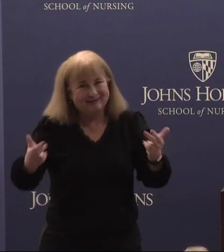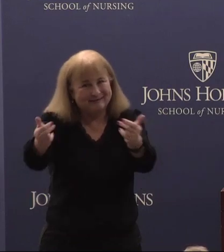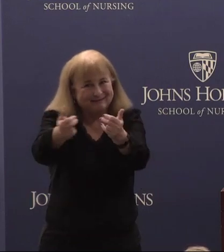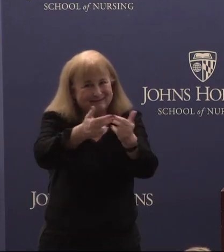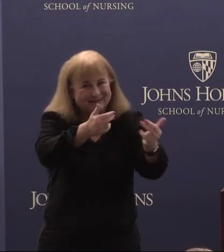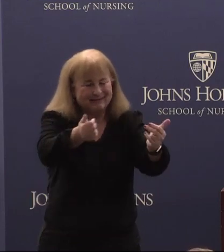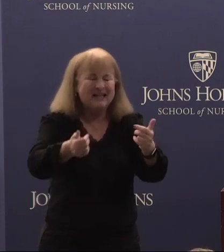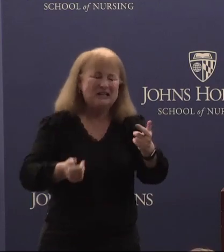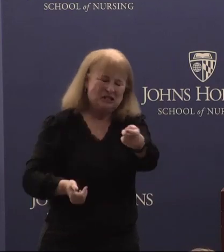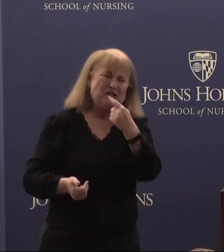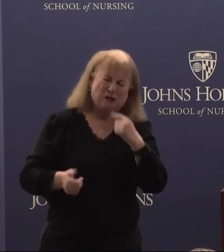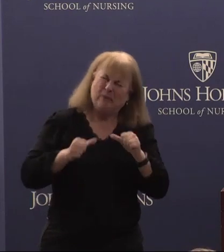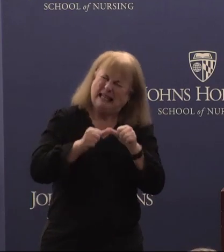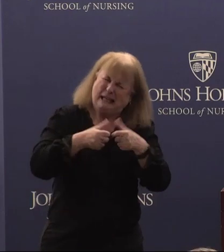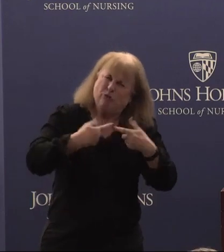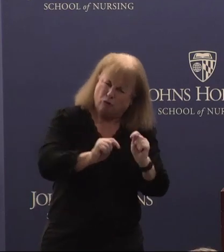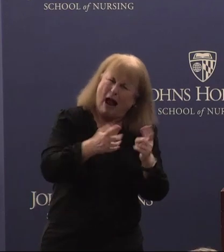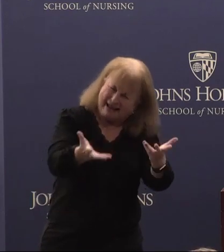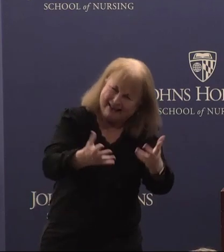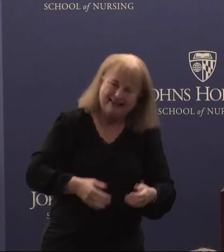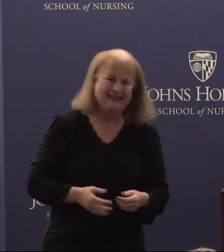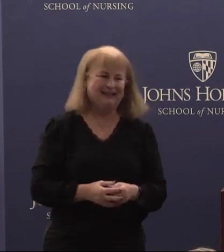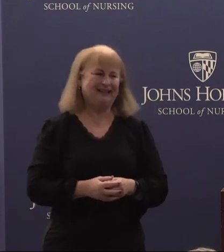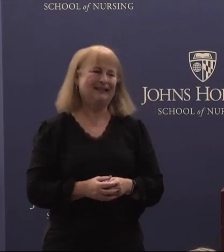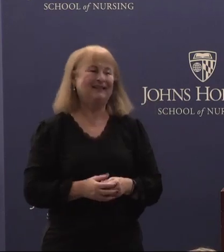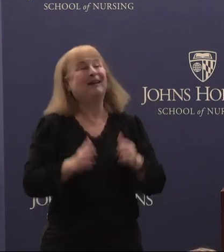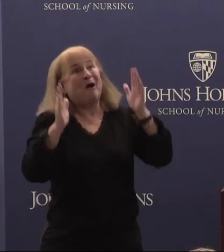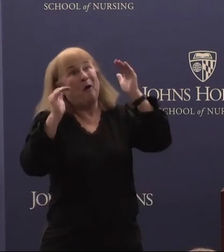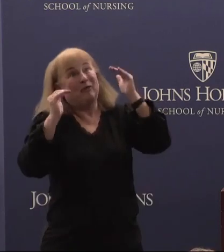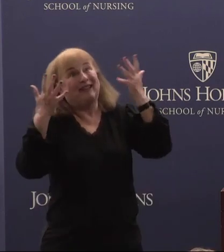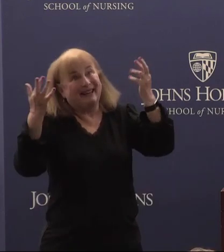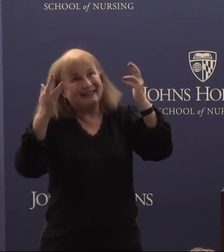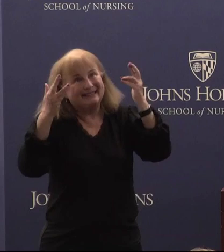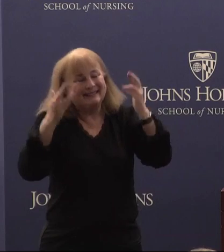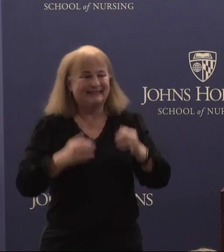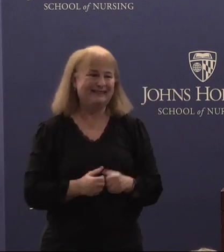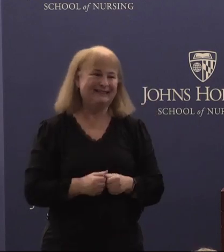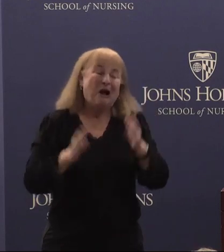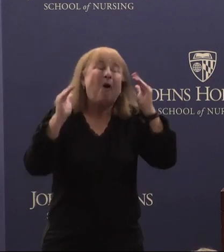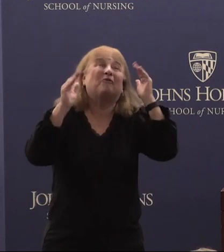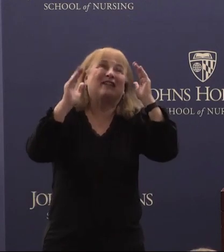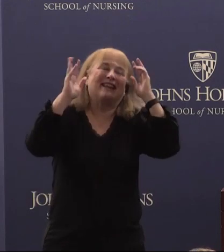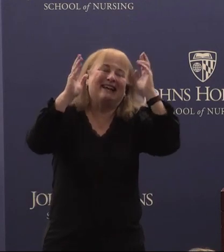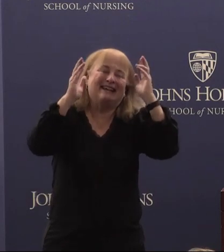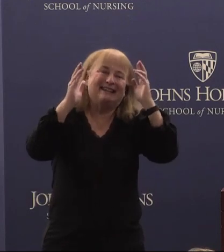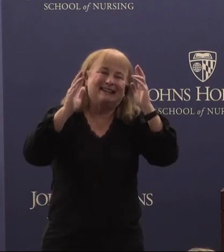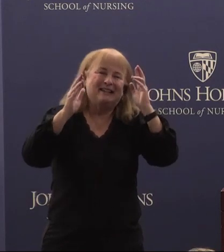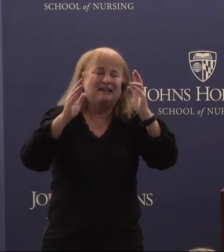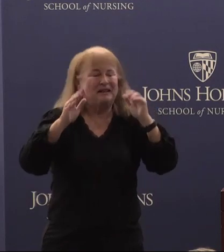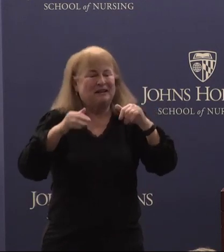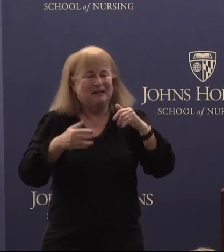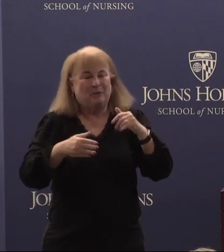she told me keep trying so hopefully hopefully we're we're getting somewhere and I think we are